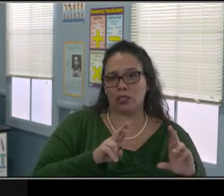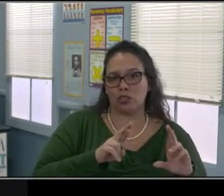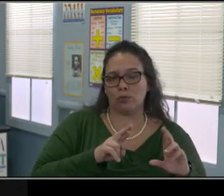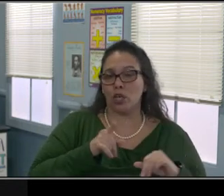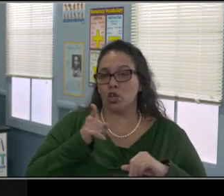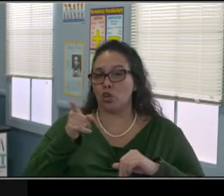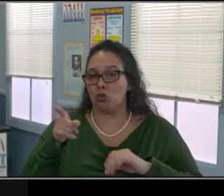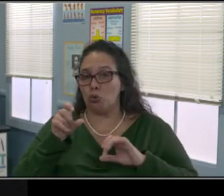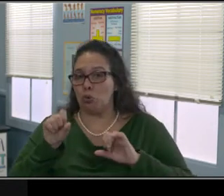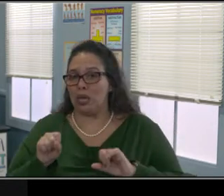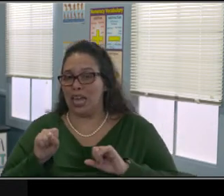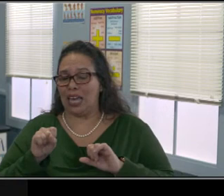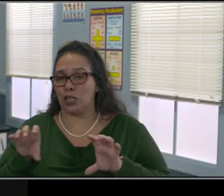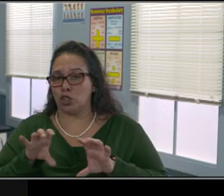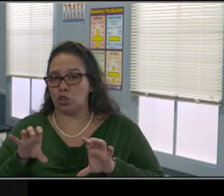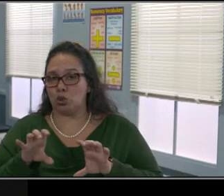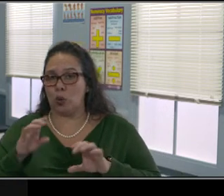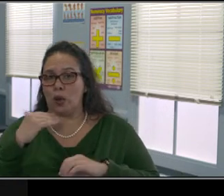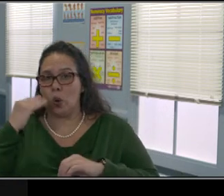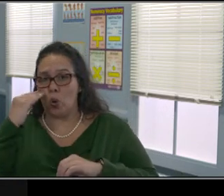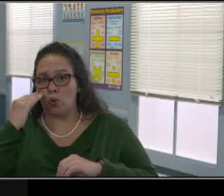but for the sake of time, I'm just gonna move through.